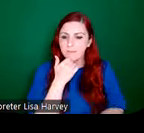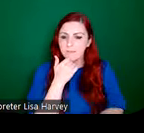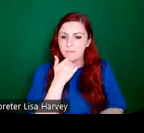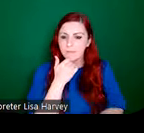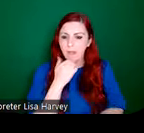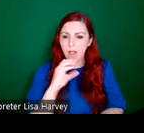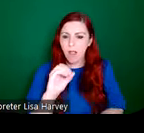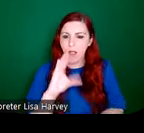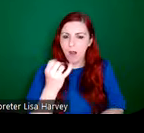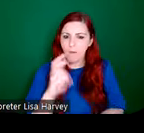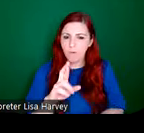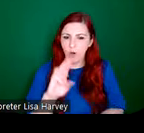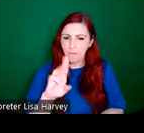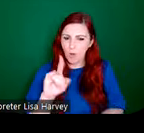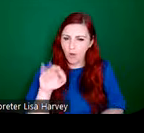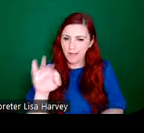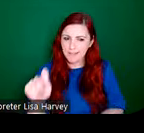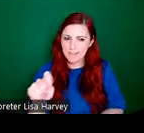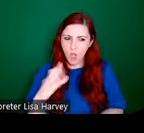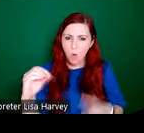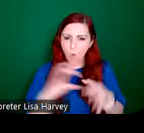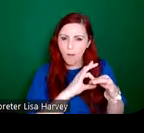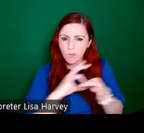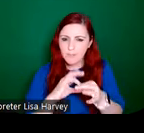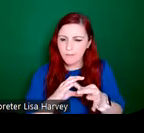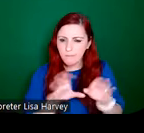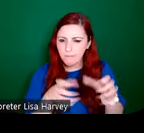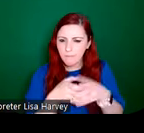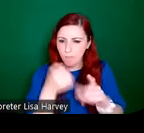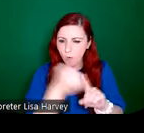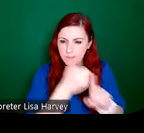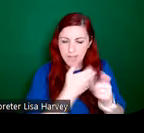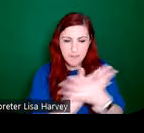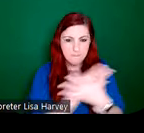movements, and many of the early supporters of An Túr Ghloine, people like